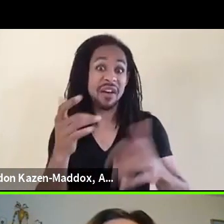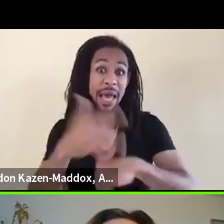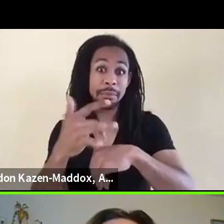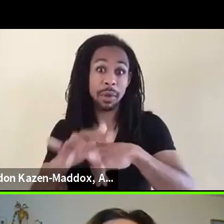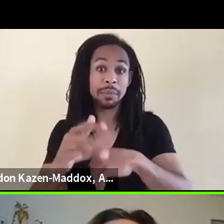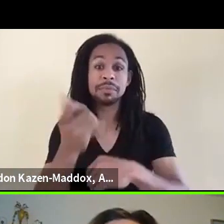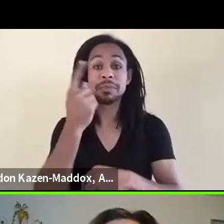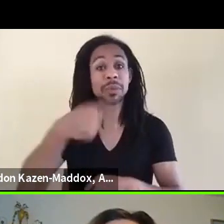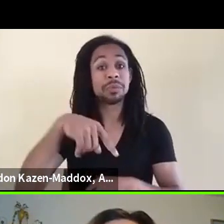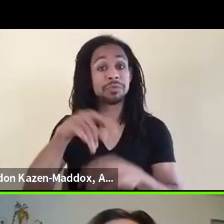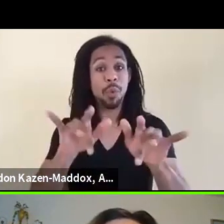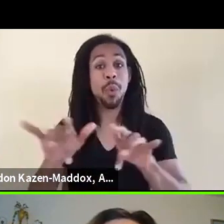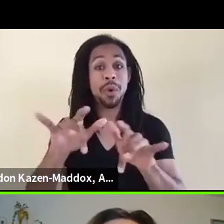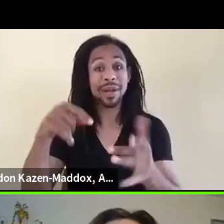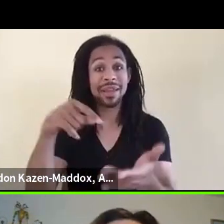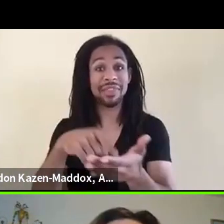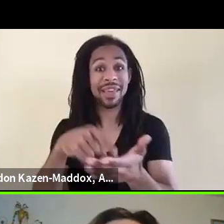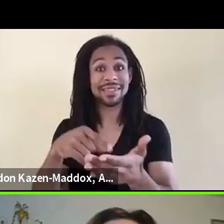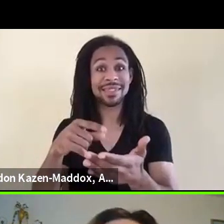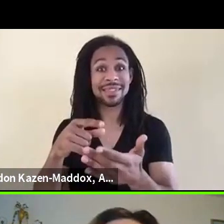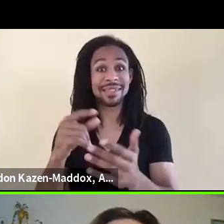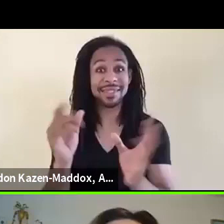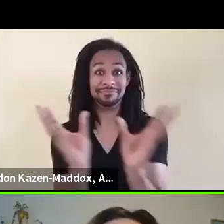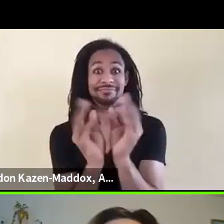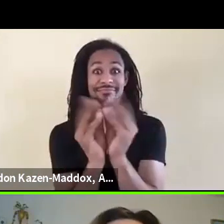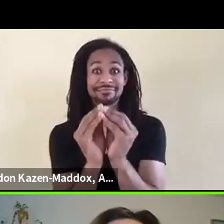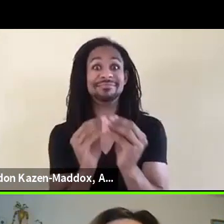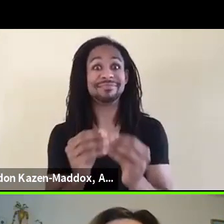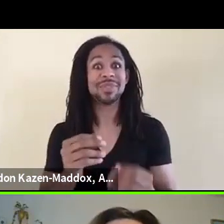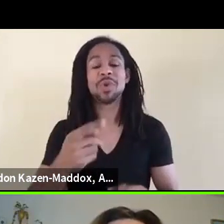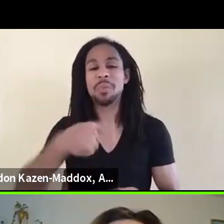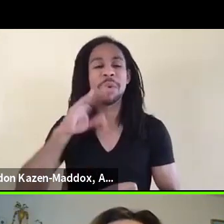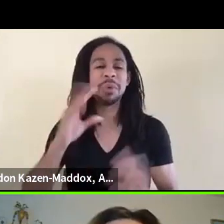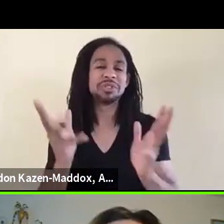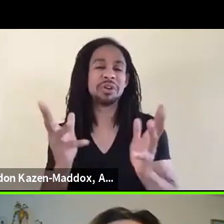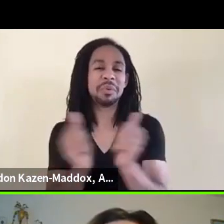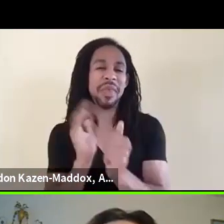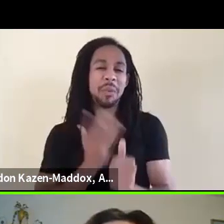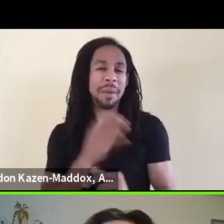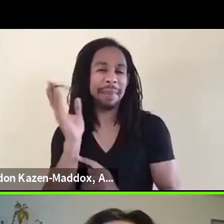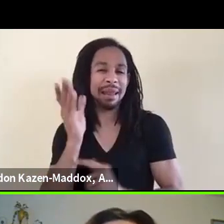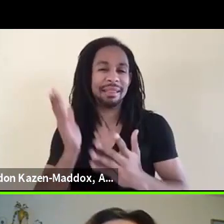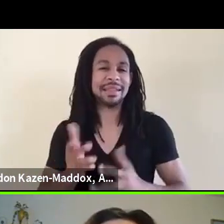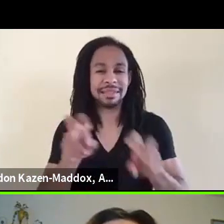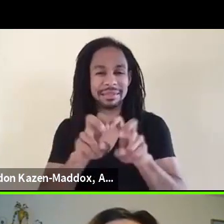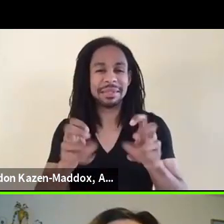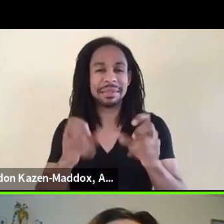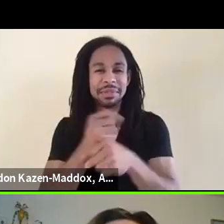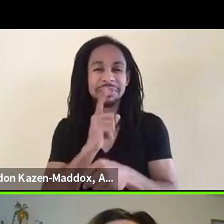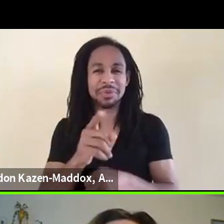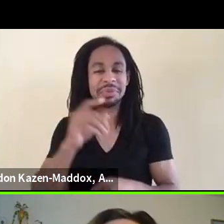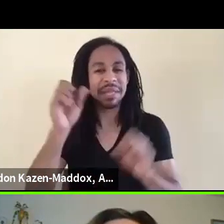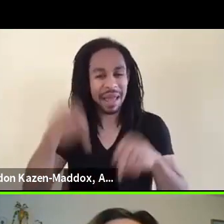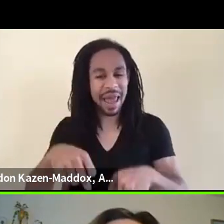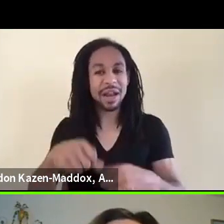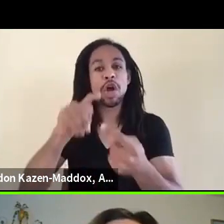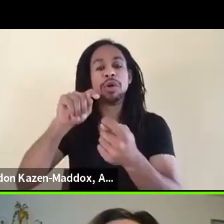and we will also talk to them about whether or not they are willing to have those speeches transcribed, so letting you know that.